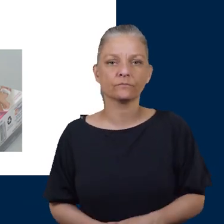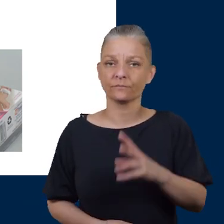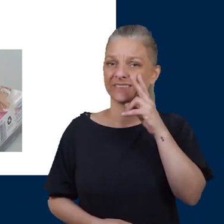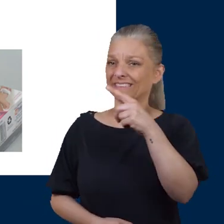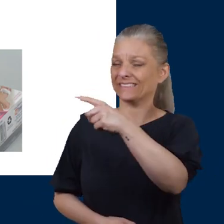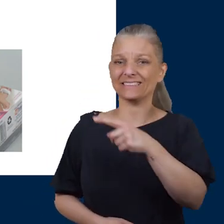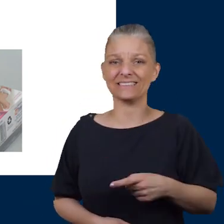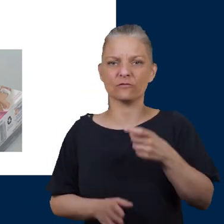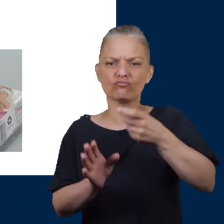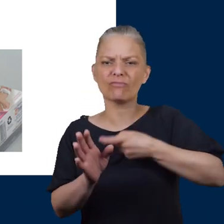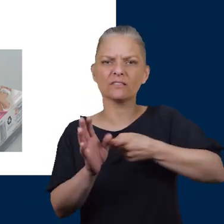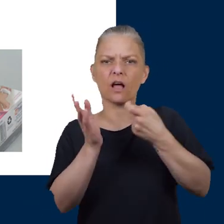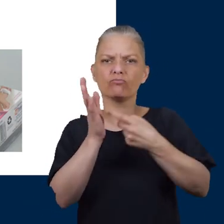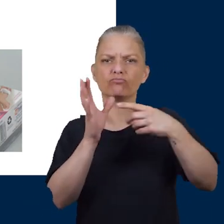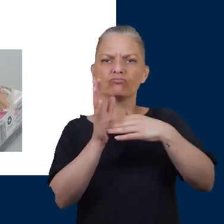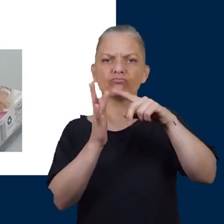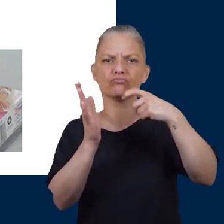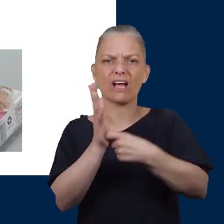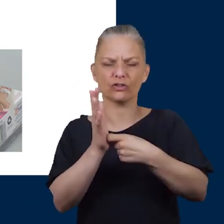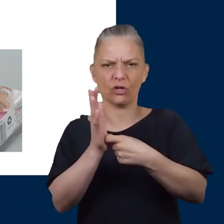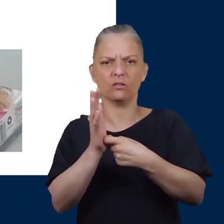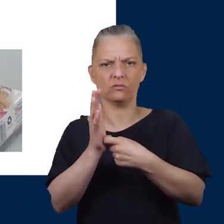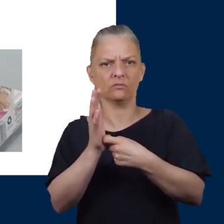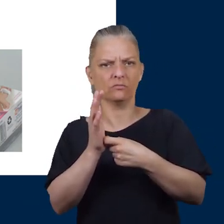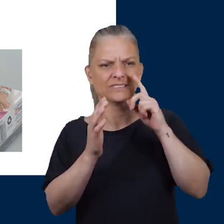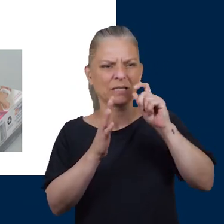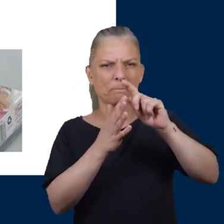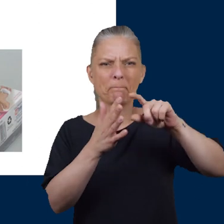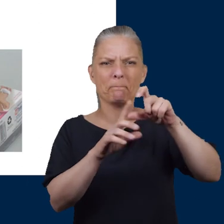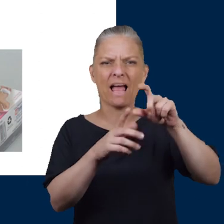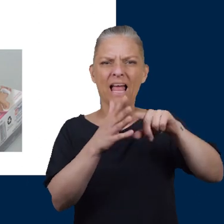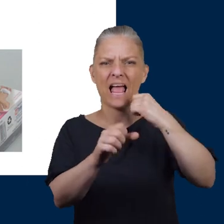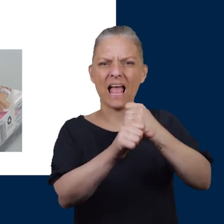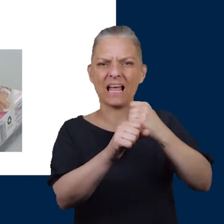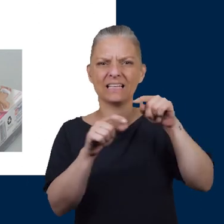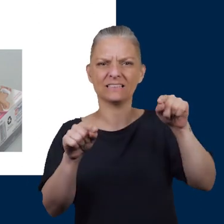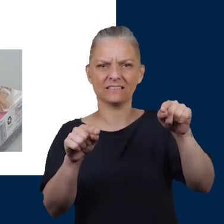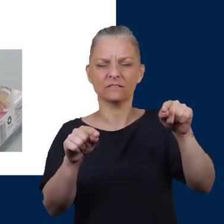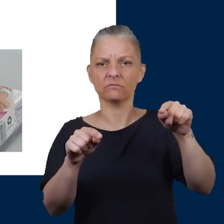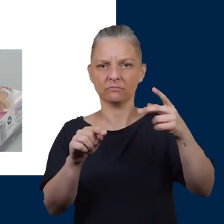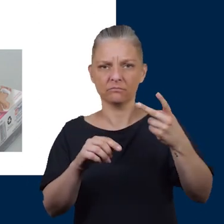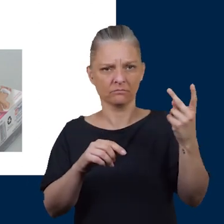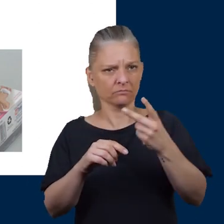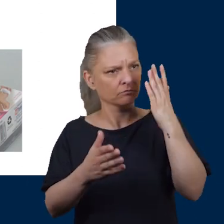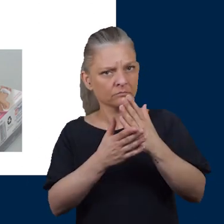The first picture you'll see is razor and on the opposite corner is a Ped Egg, both of these will take the hard skin off your feet.